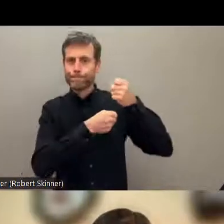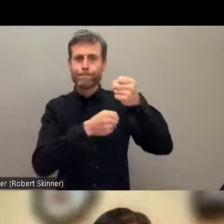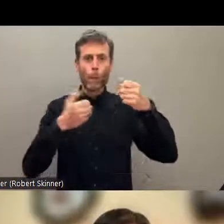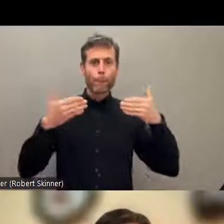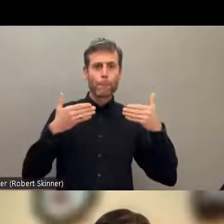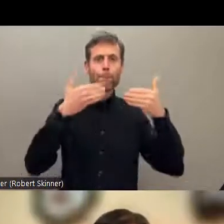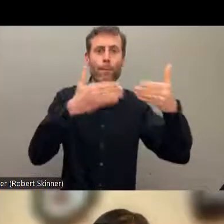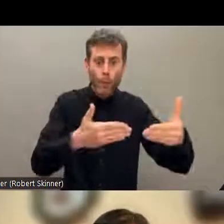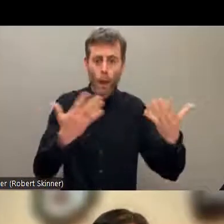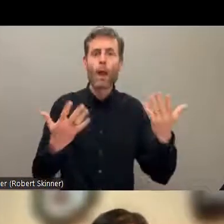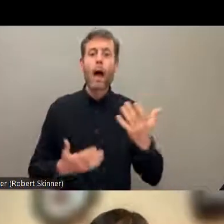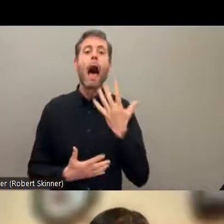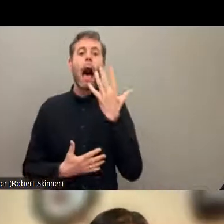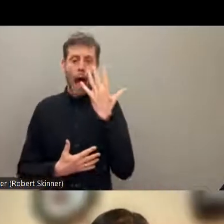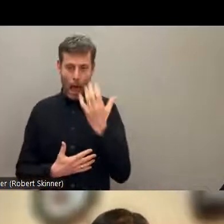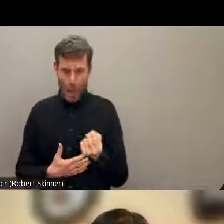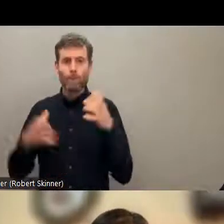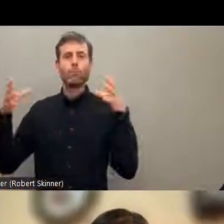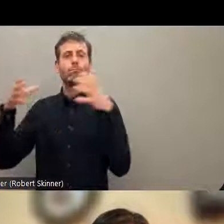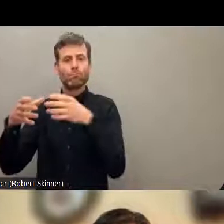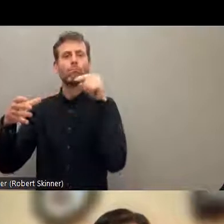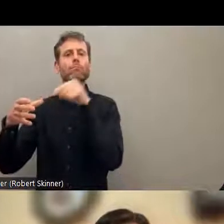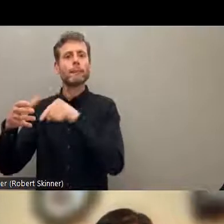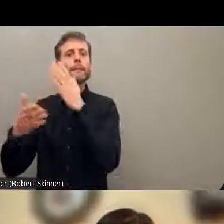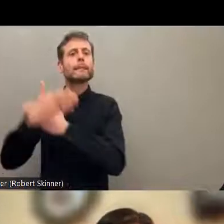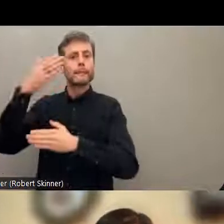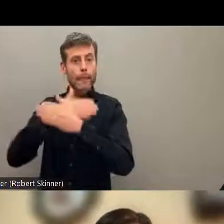with disabilities that is an organization of people with